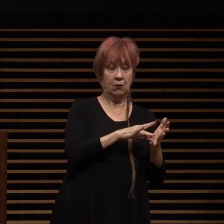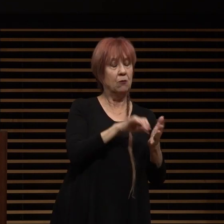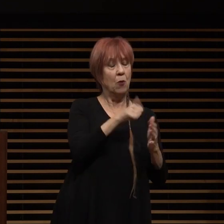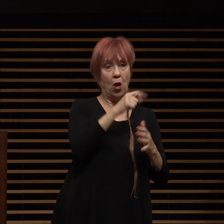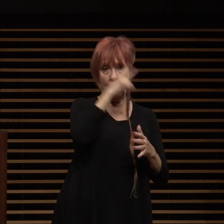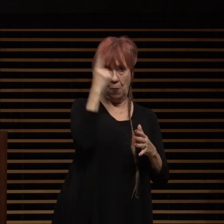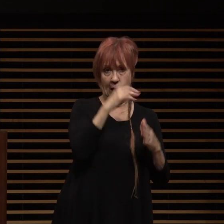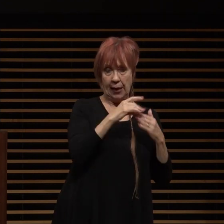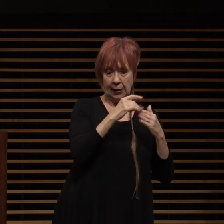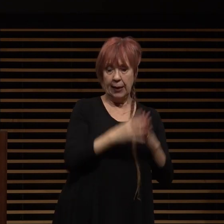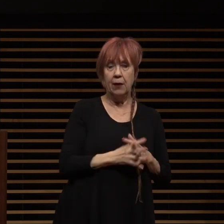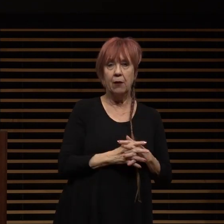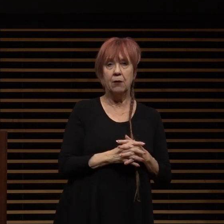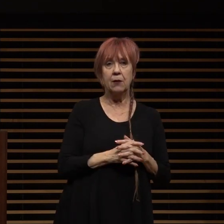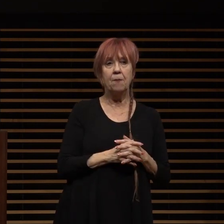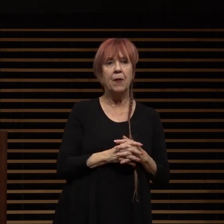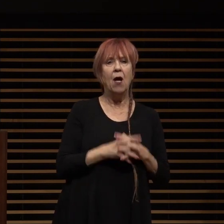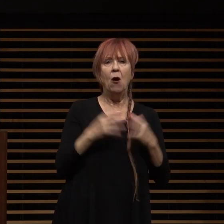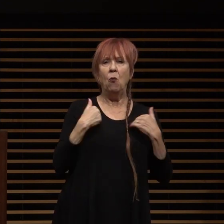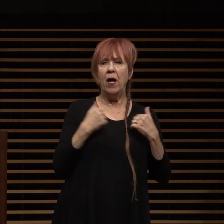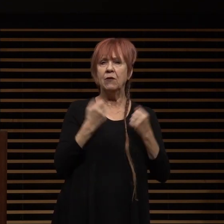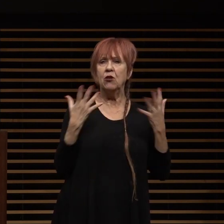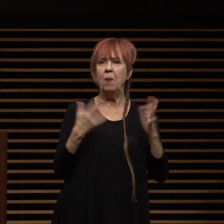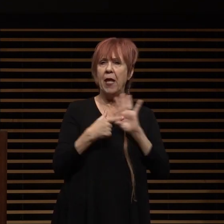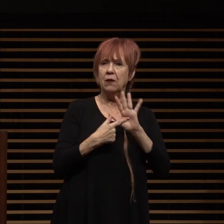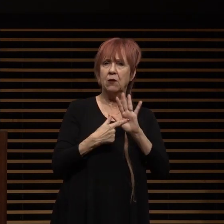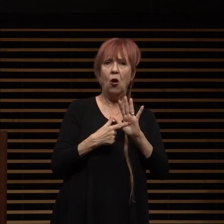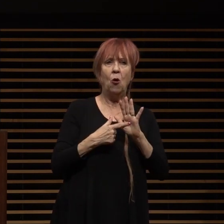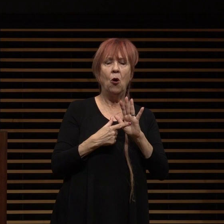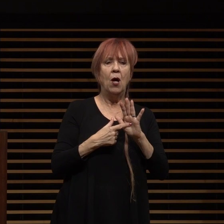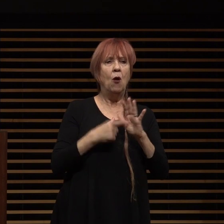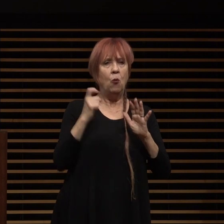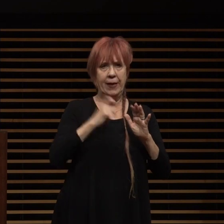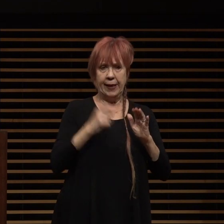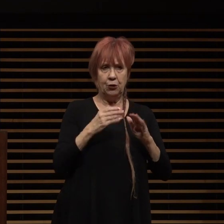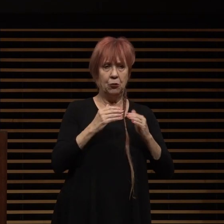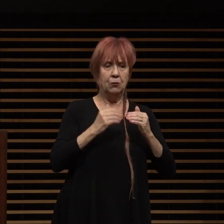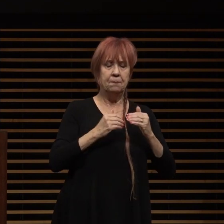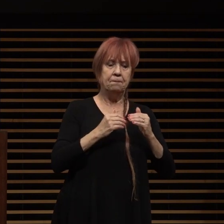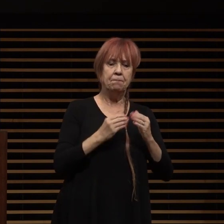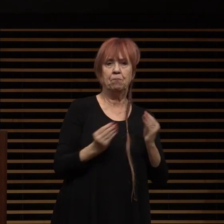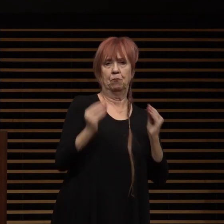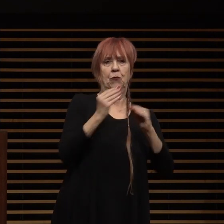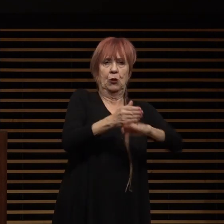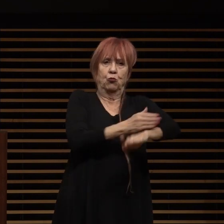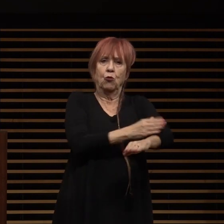like ujima and blacademia that show us how much further we need to go to close